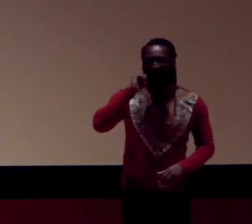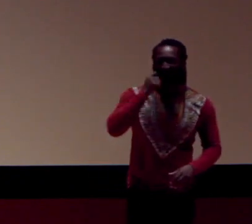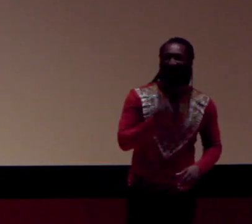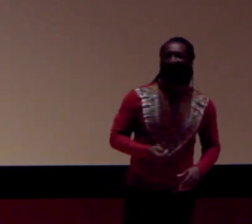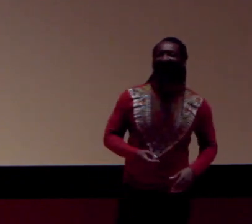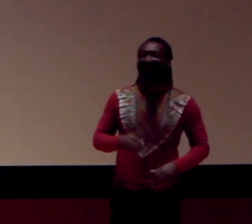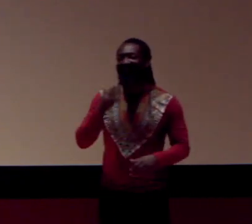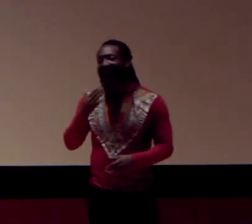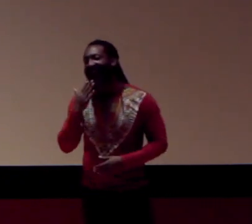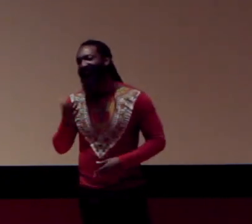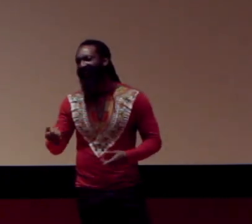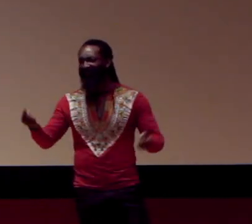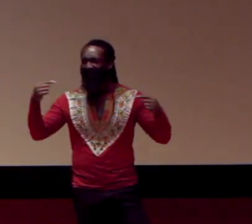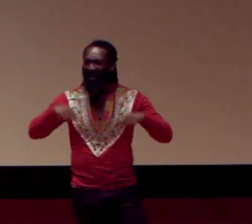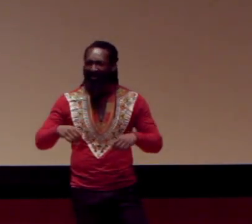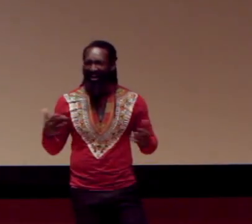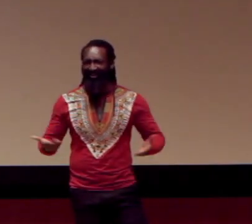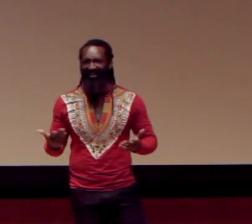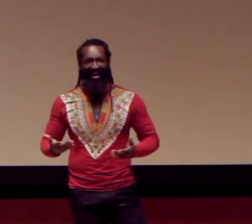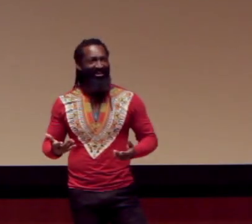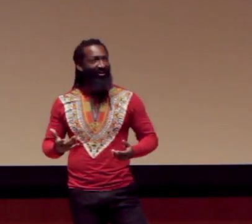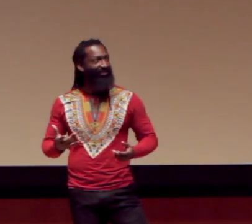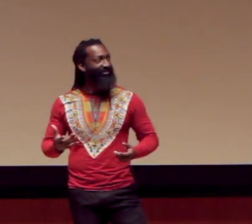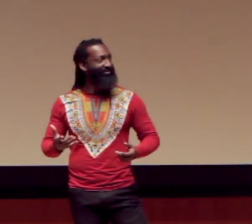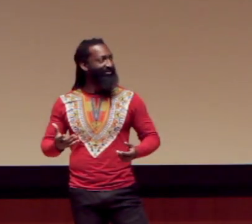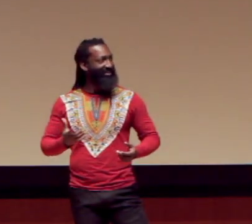Very cool, very cool. Well thank you so much for coming here.